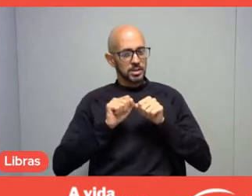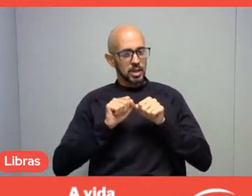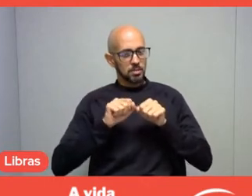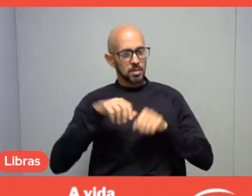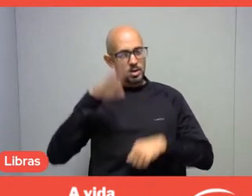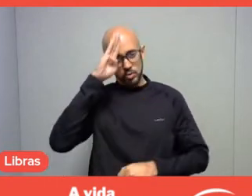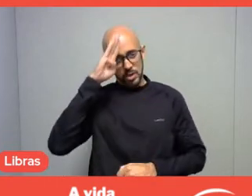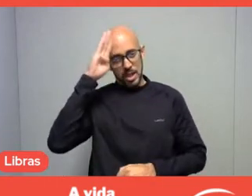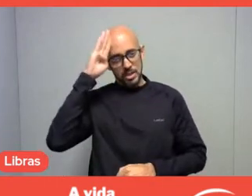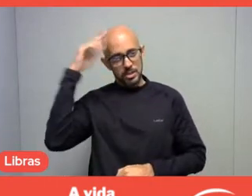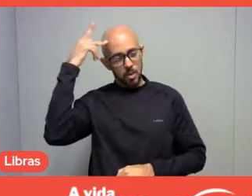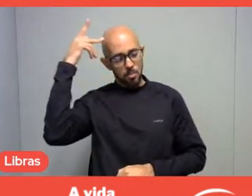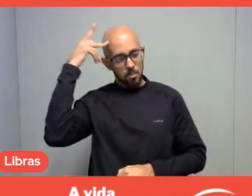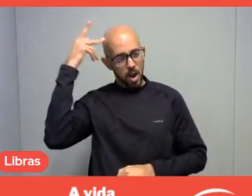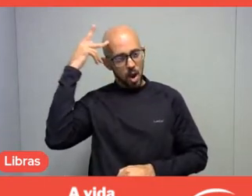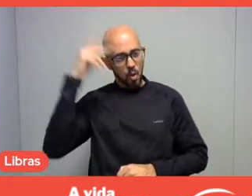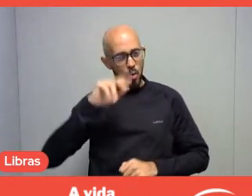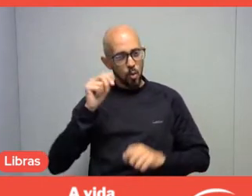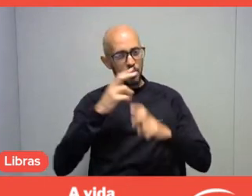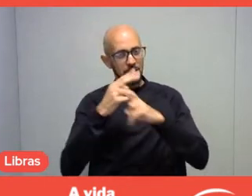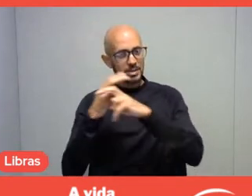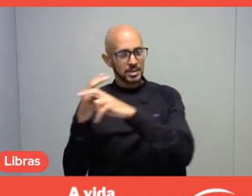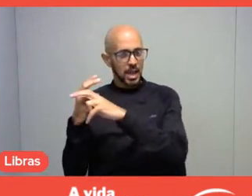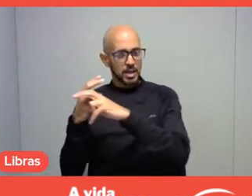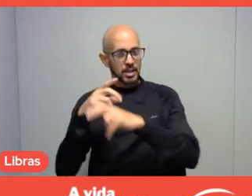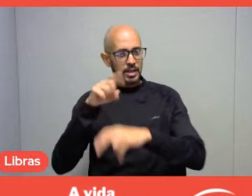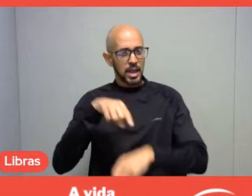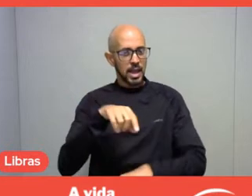a series called Resistênce Itineraries,